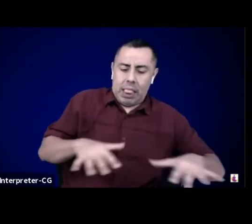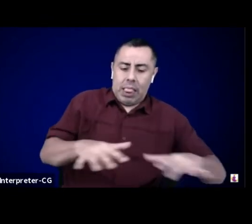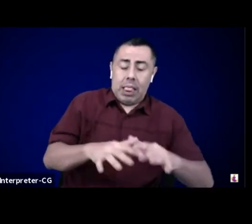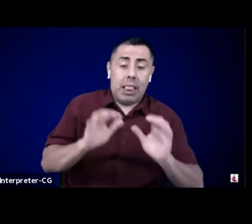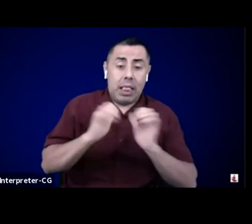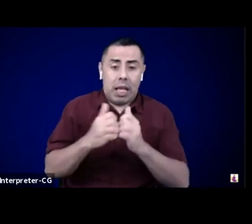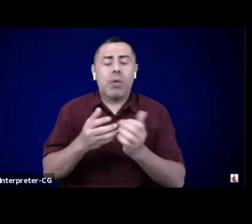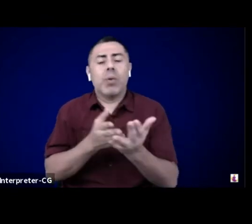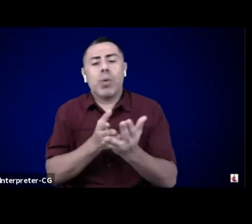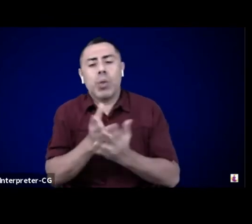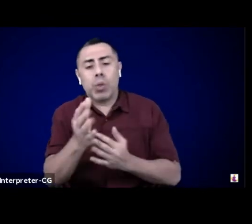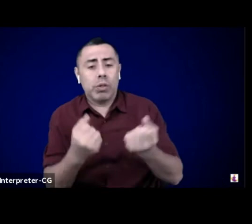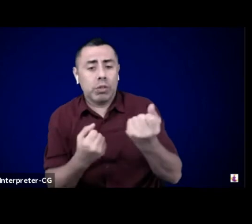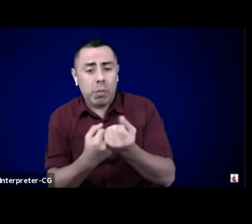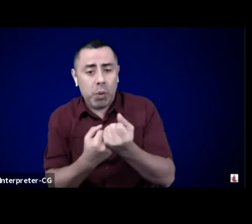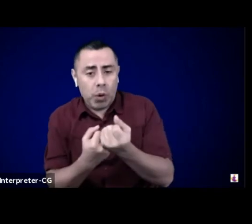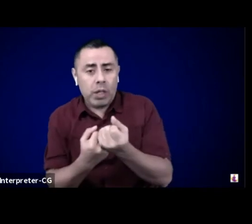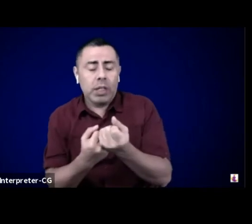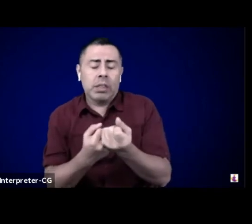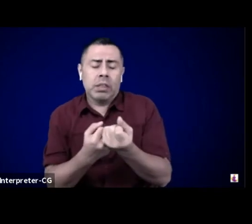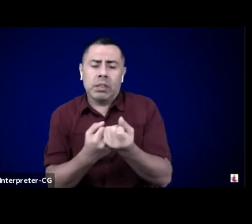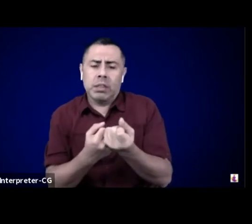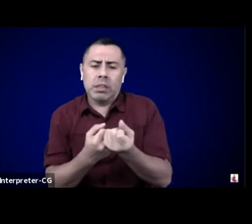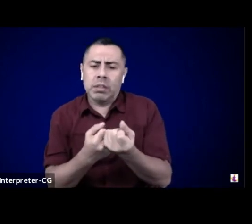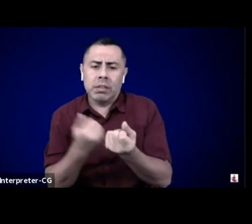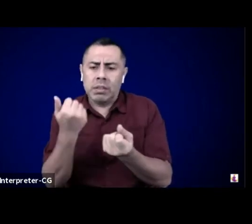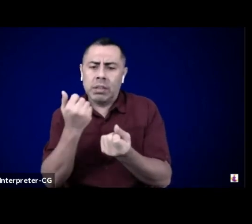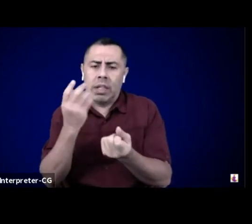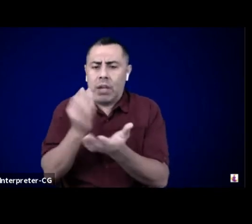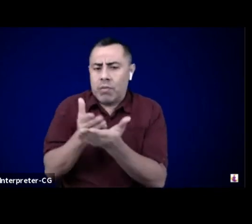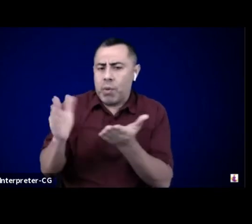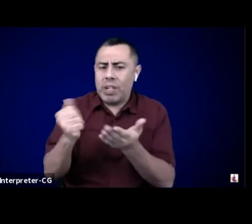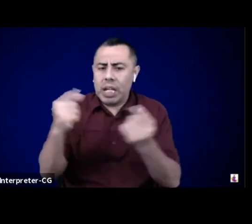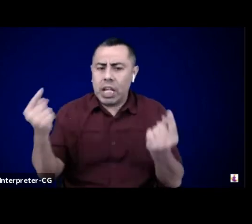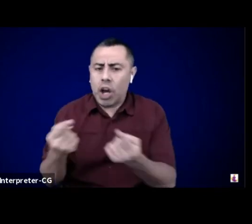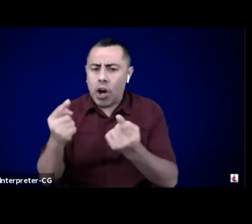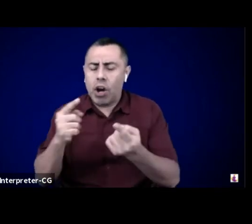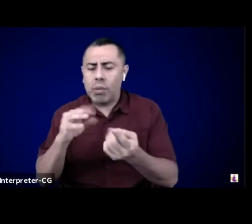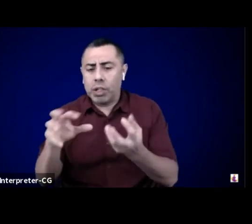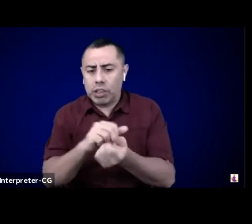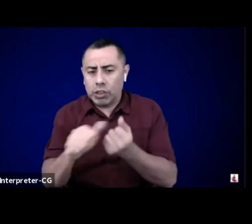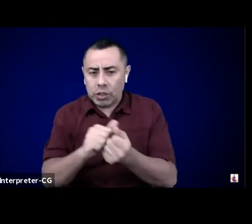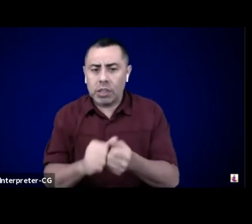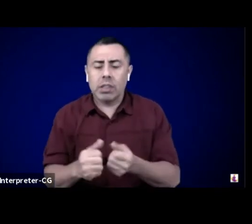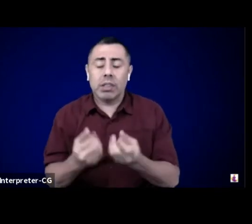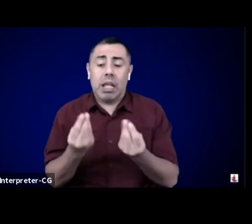transferring power and wealth back to native nations, advocating for indigenous rights